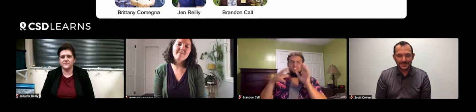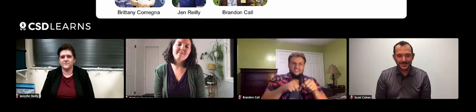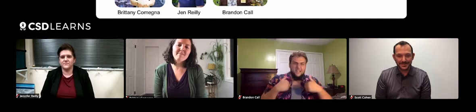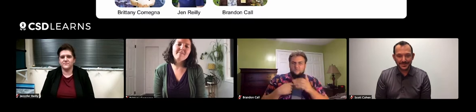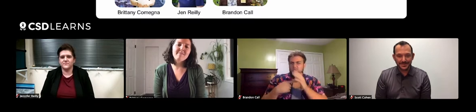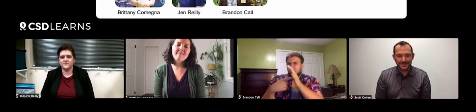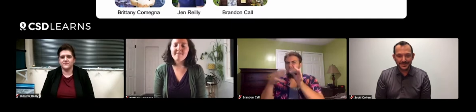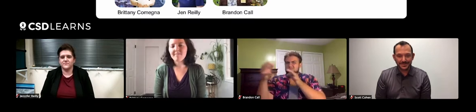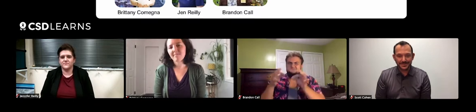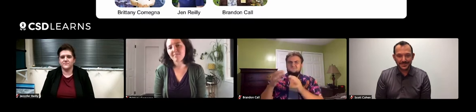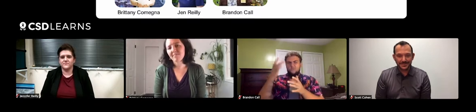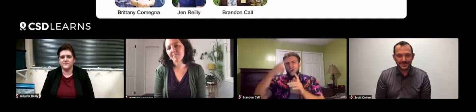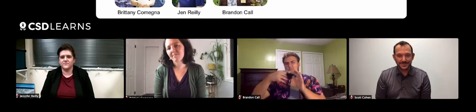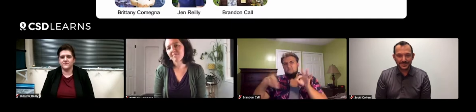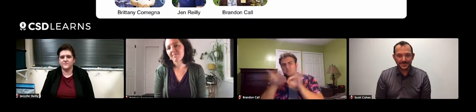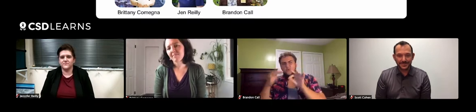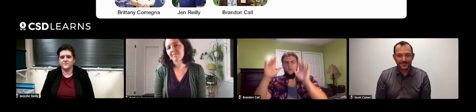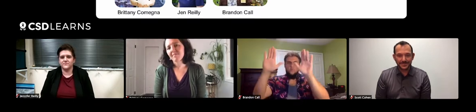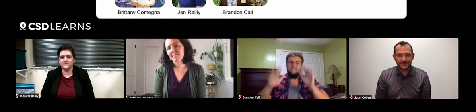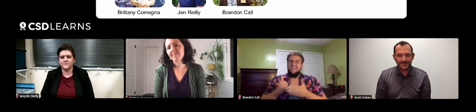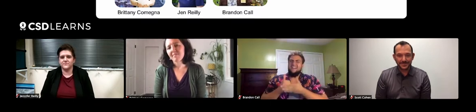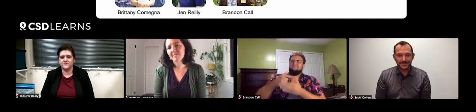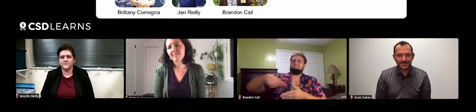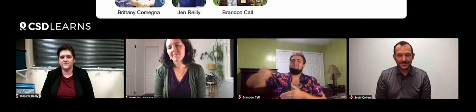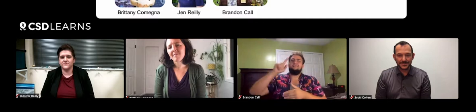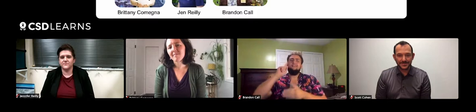I capture animals, and talk to the Deaf community